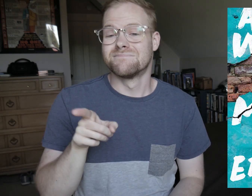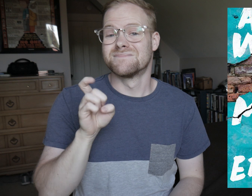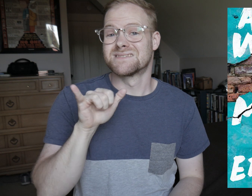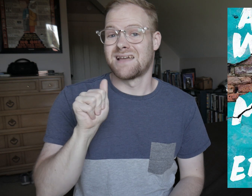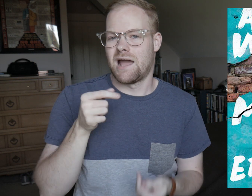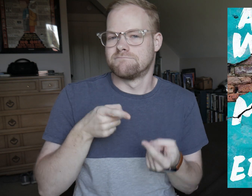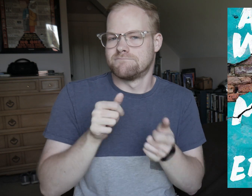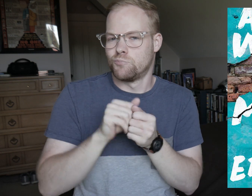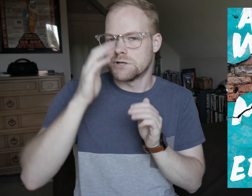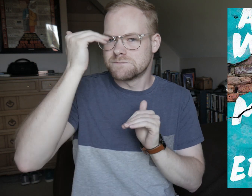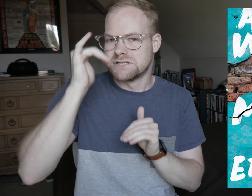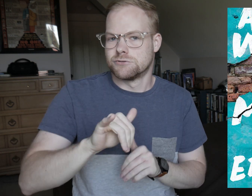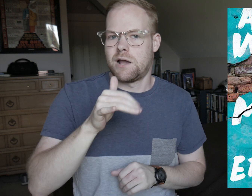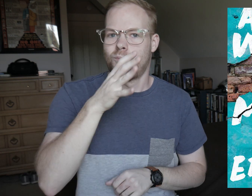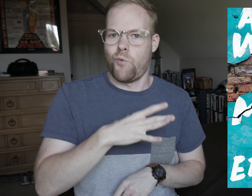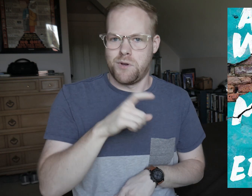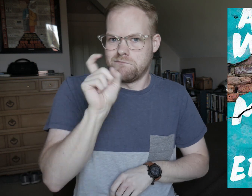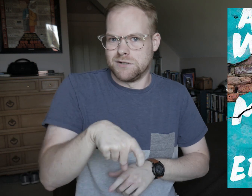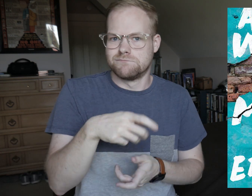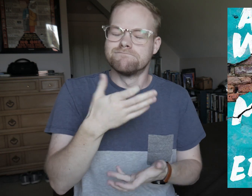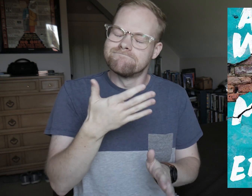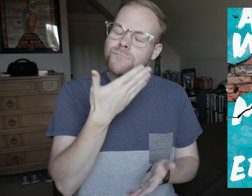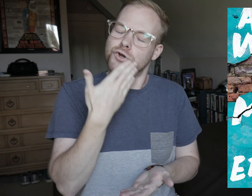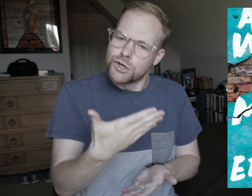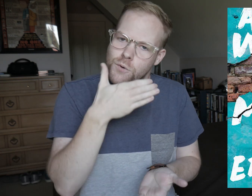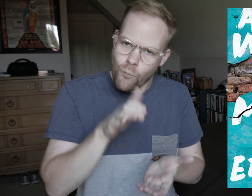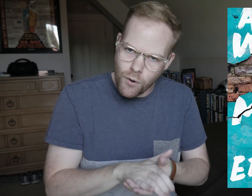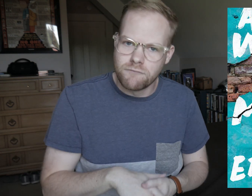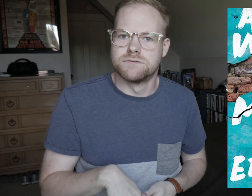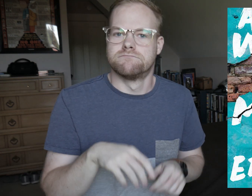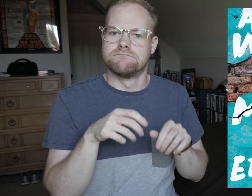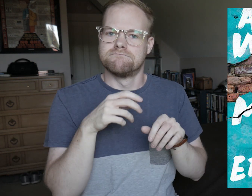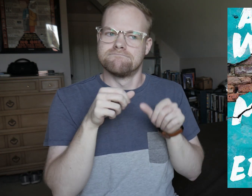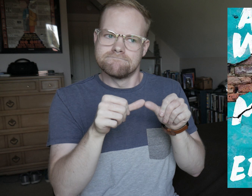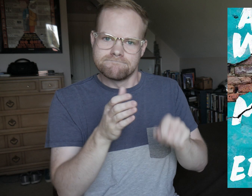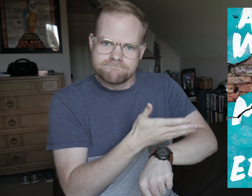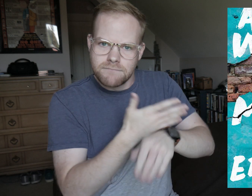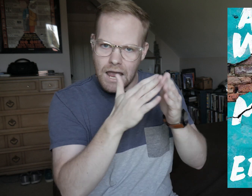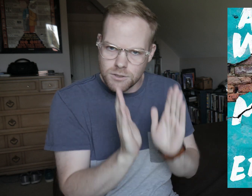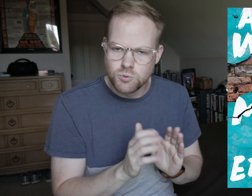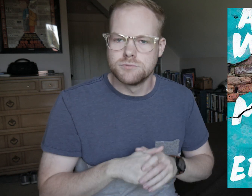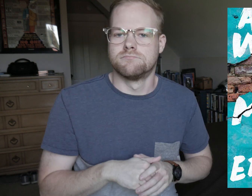Deya struggles with the expectations that women are supposed to be good wives, keep house,